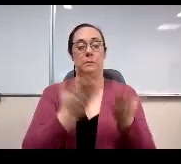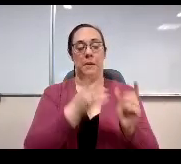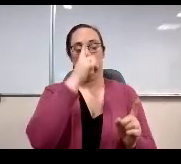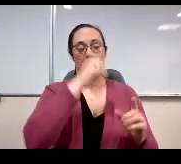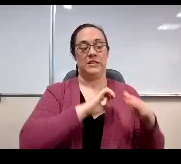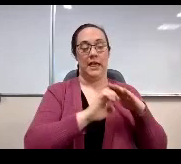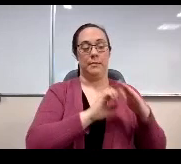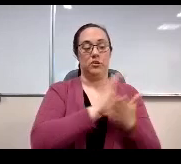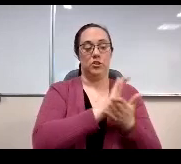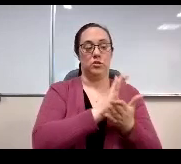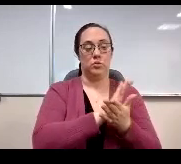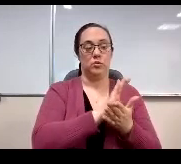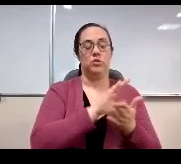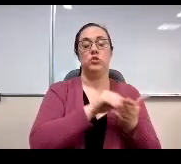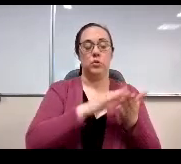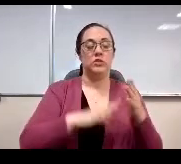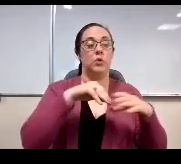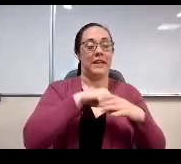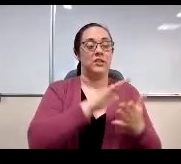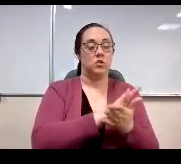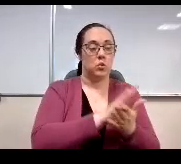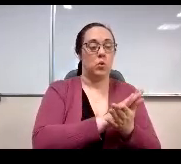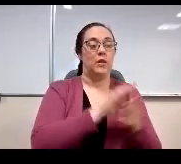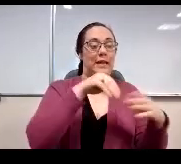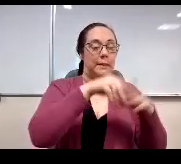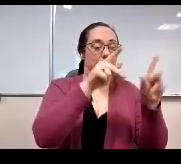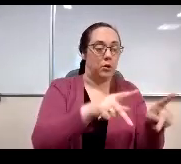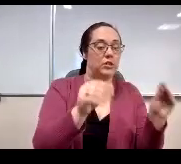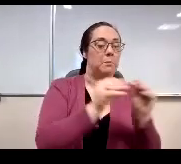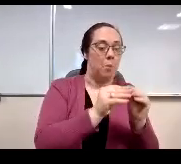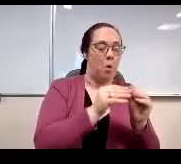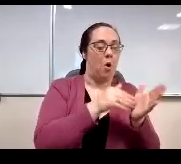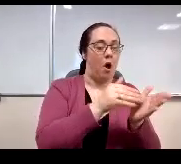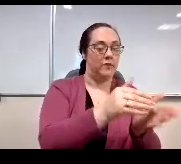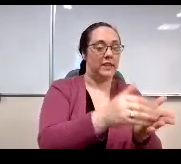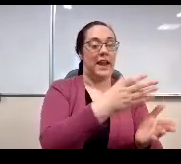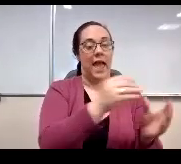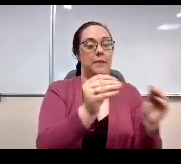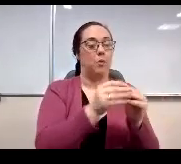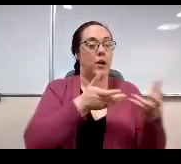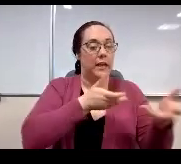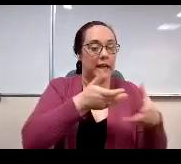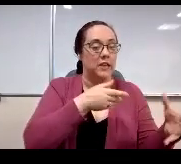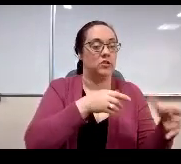more throughout the course of the year, and were engaged throughout and their classes throughout the year. Next slide, please.